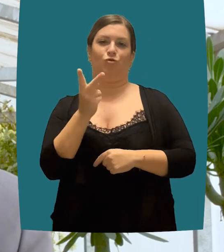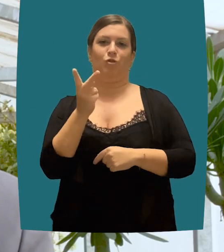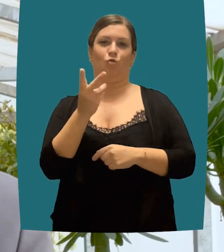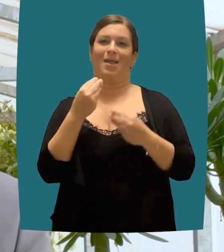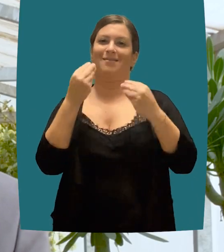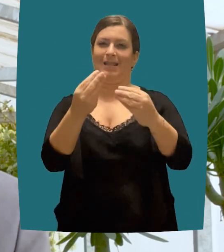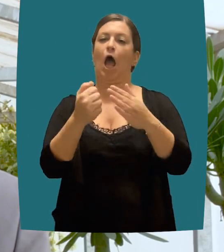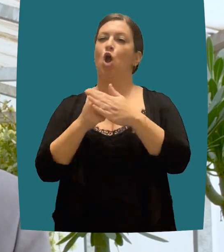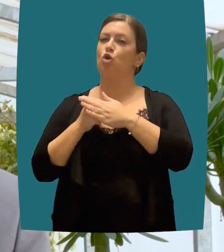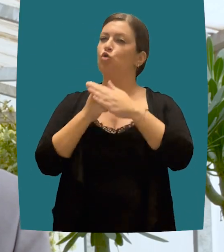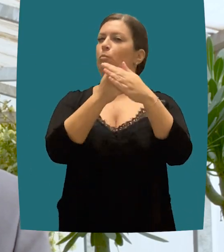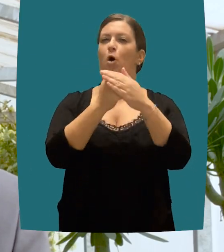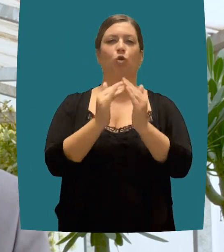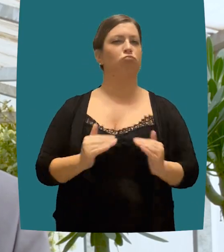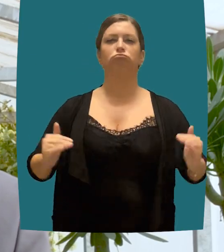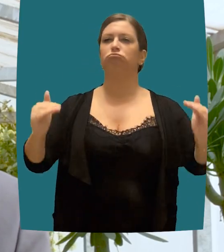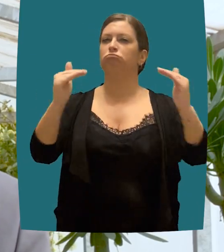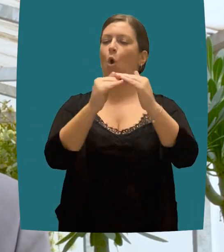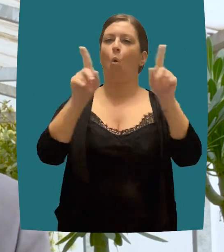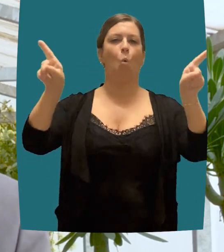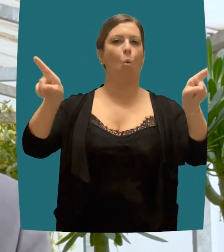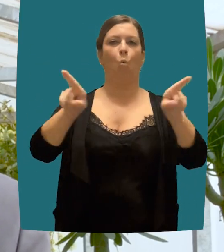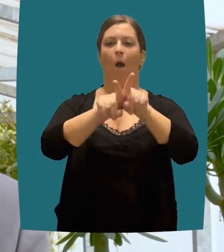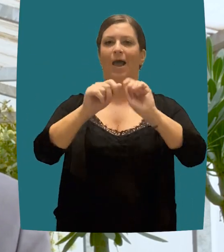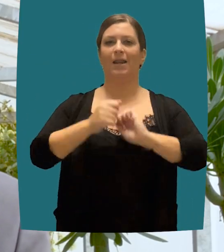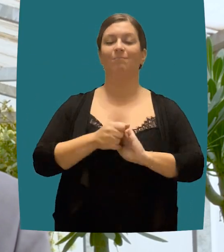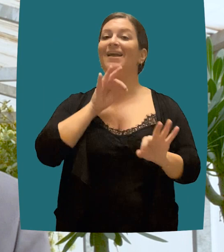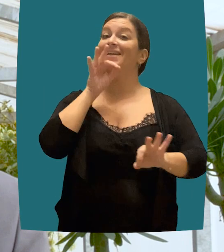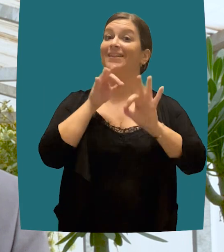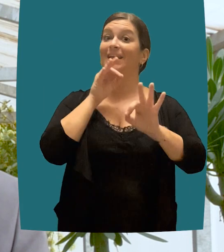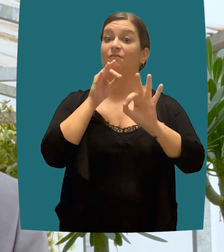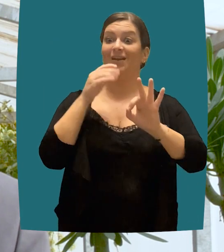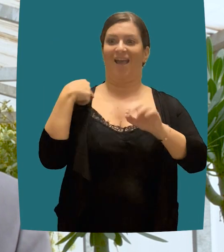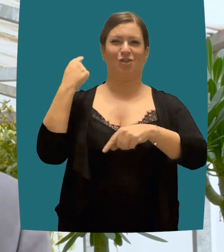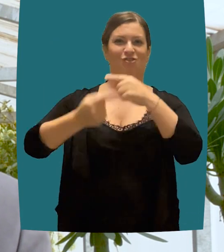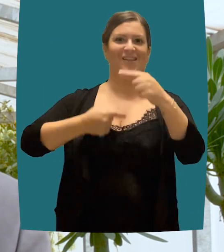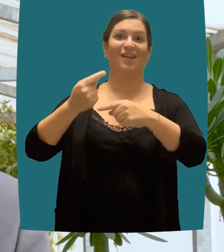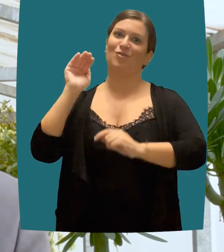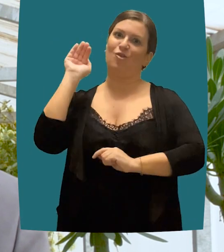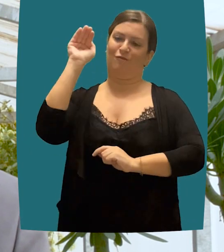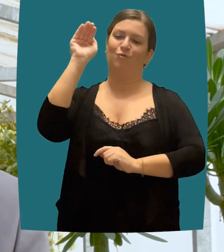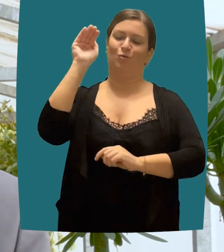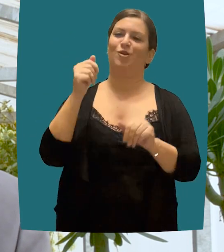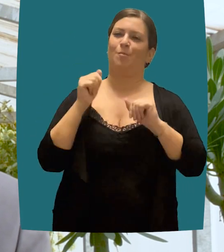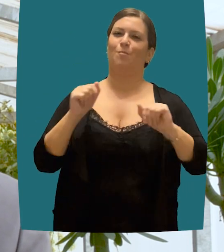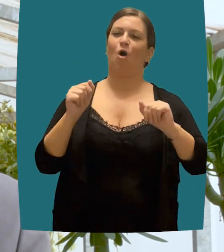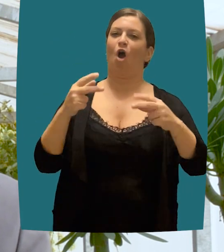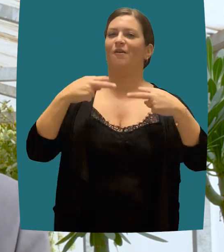including the possibility of living in a healthy environment and on a planet that has not been destroyed by economic activity